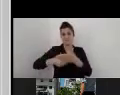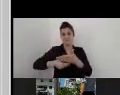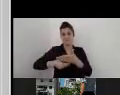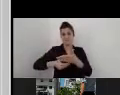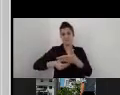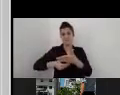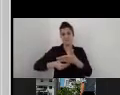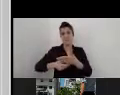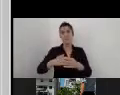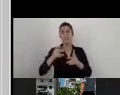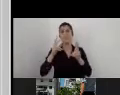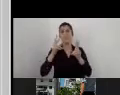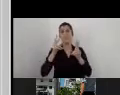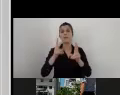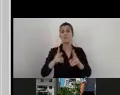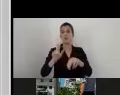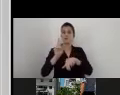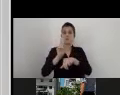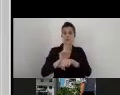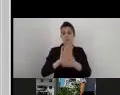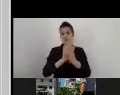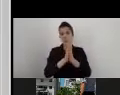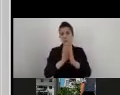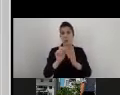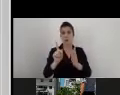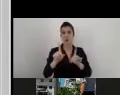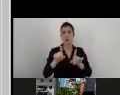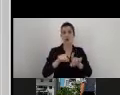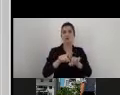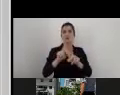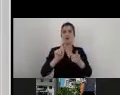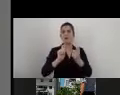the currency symbol, everything that can be customized here.